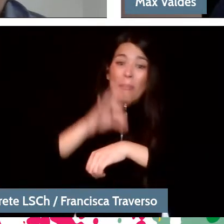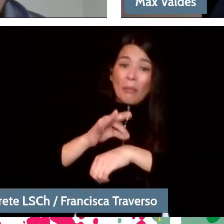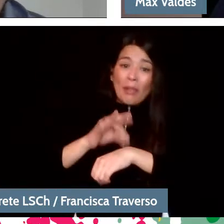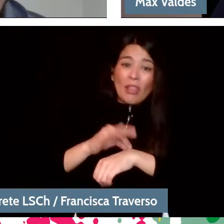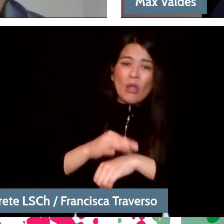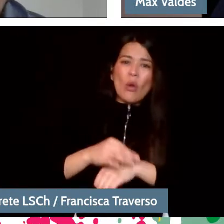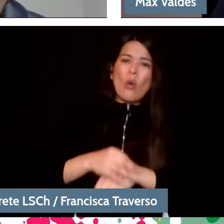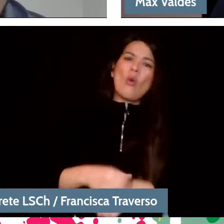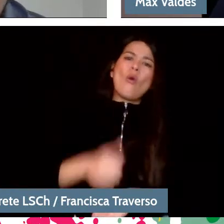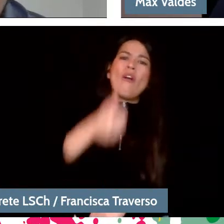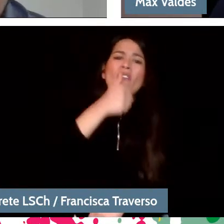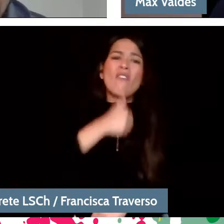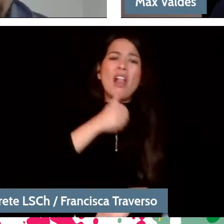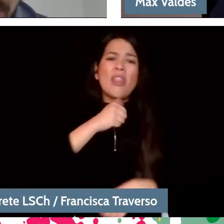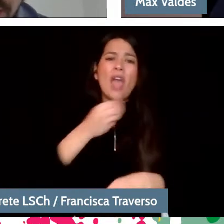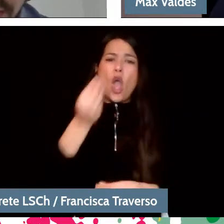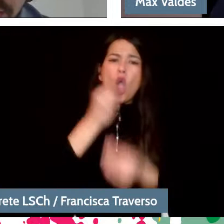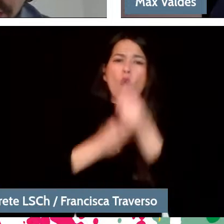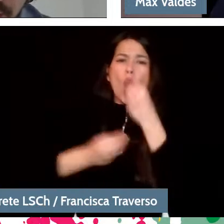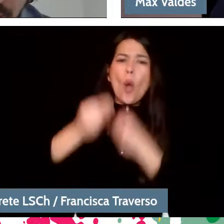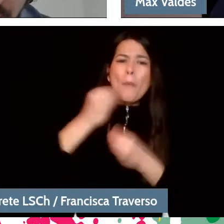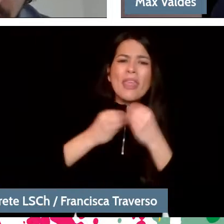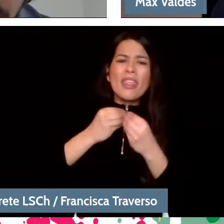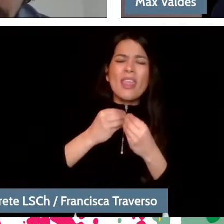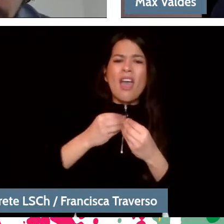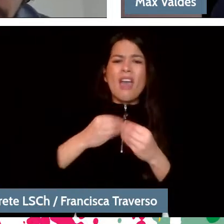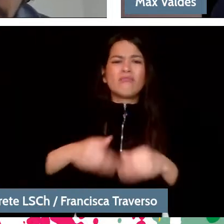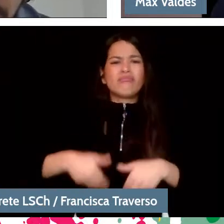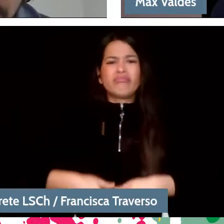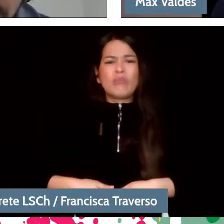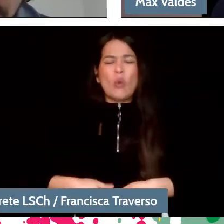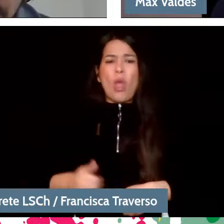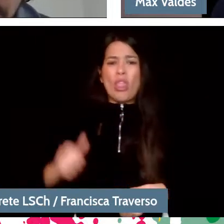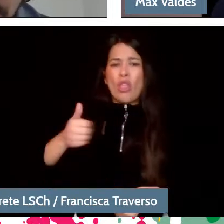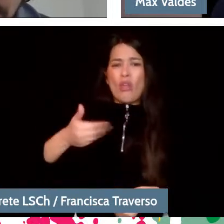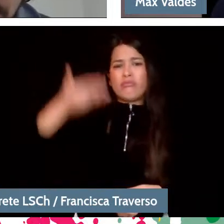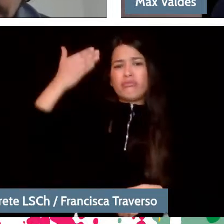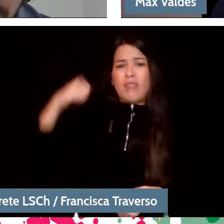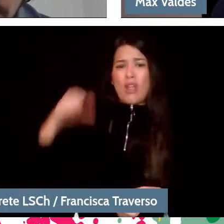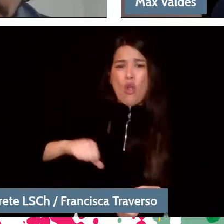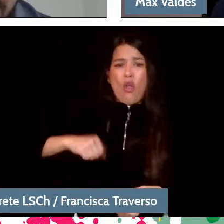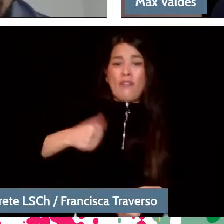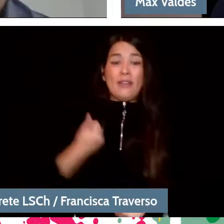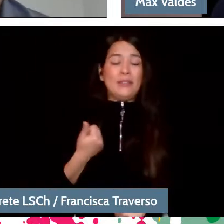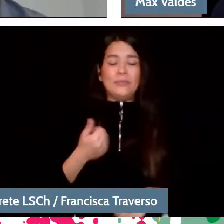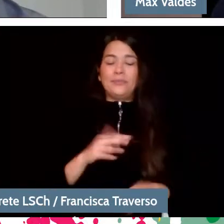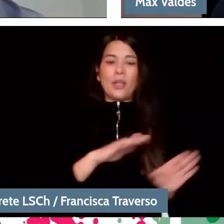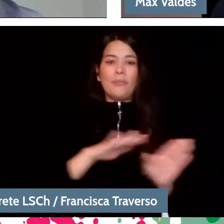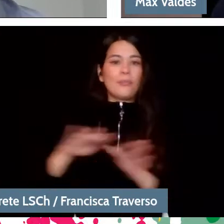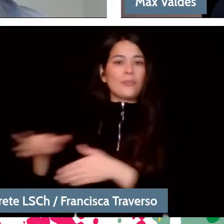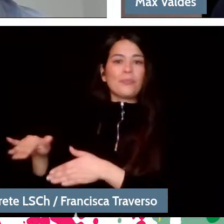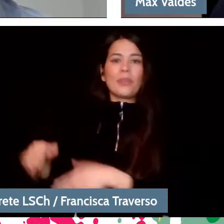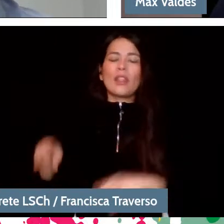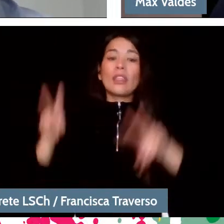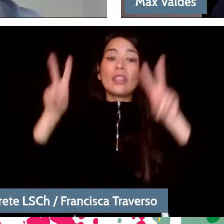when they were younger, and so on. But when it comes to music. I had a different situation